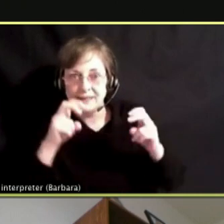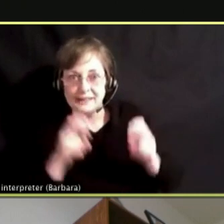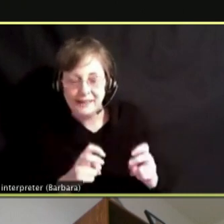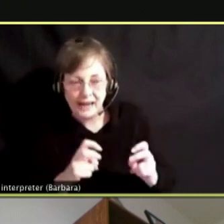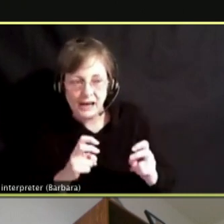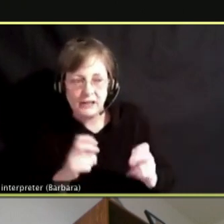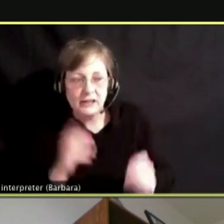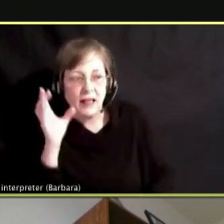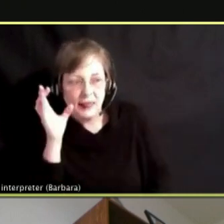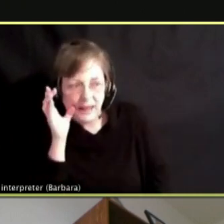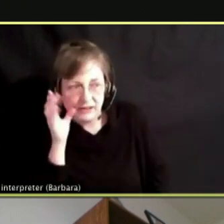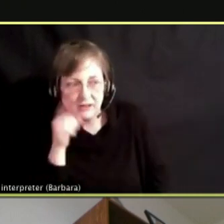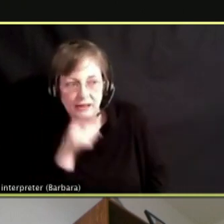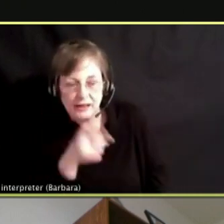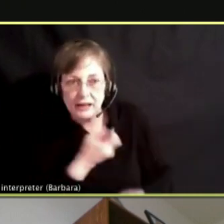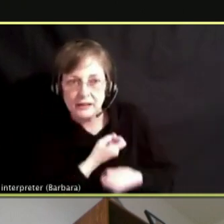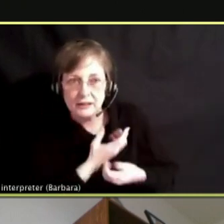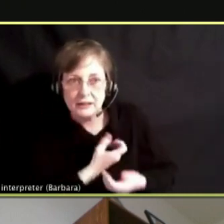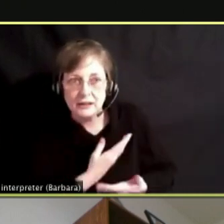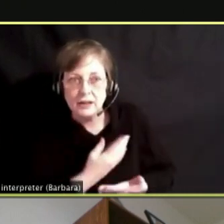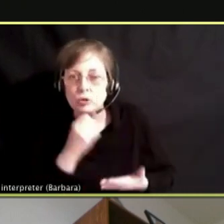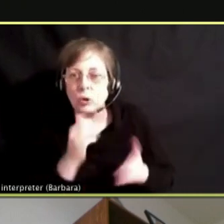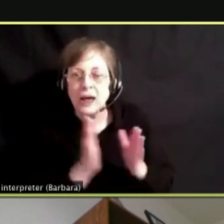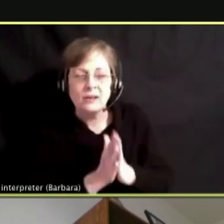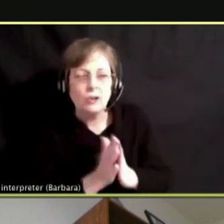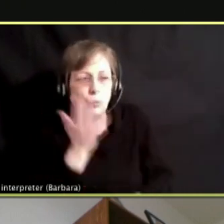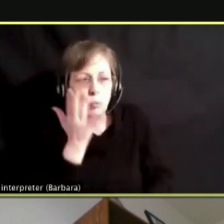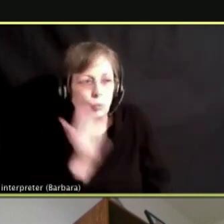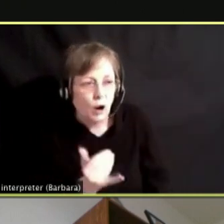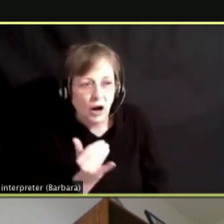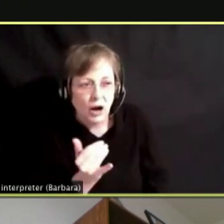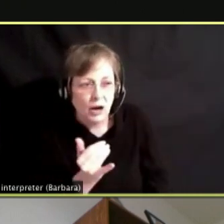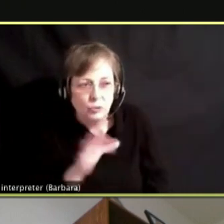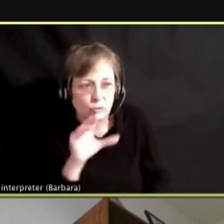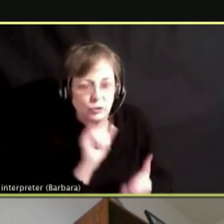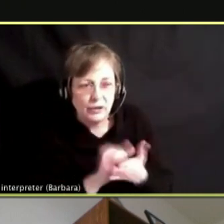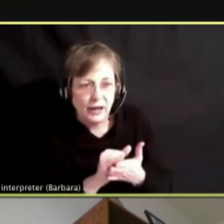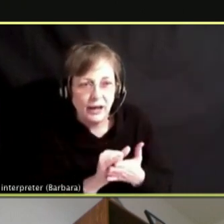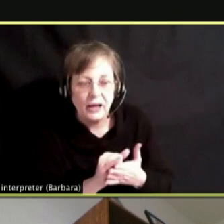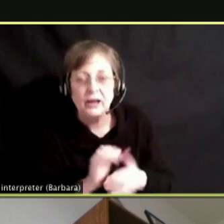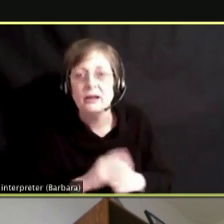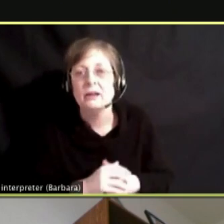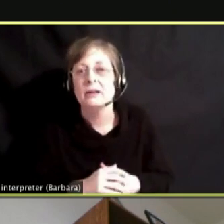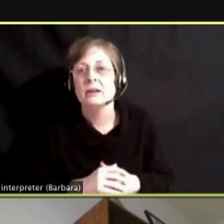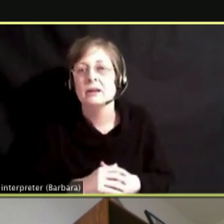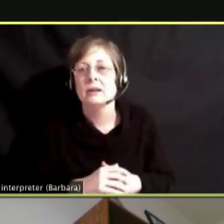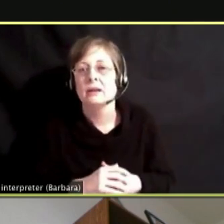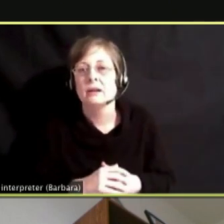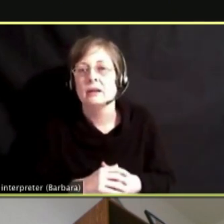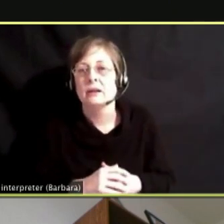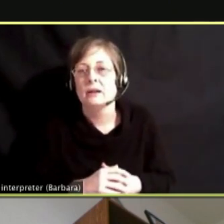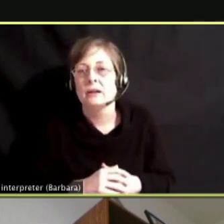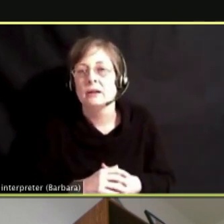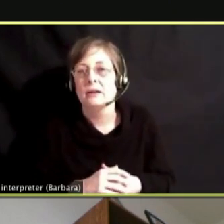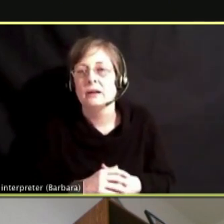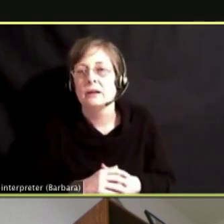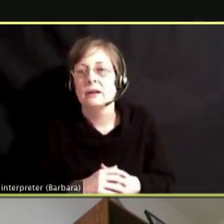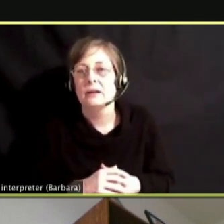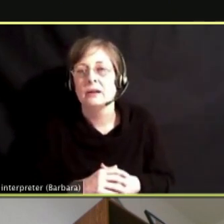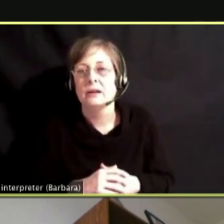DON'T ASK THEM WHY THEY ARE DOING THIS, ASK THEM WHY THEY FOUND THE ROUTE TO APPROACH THIS.